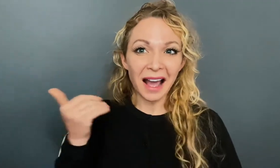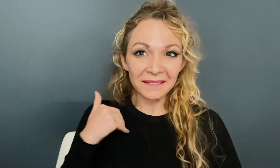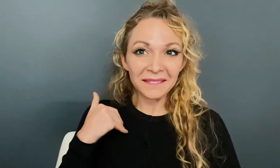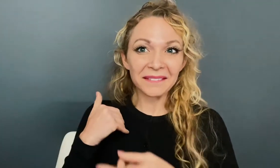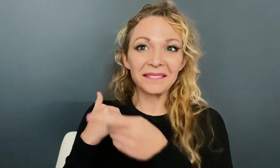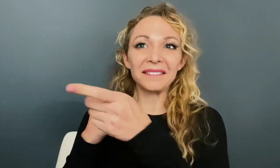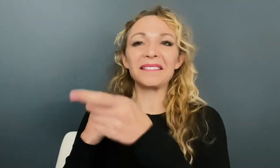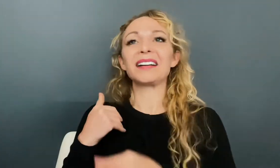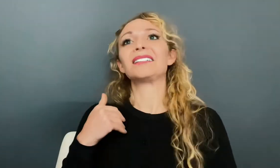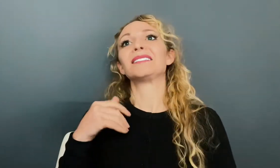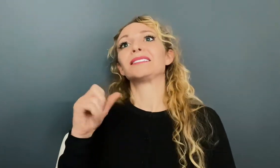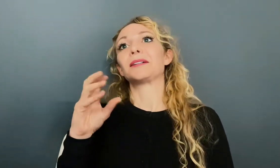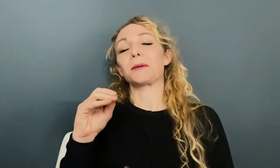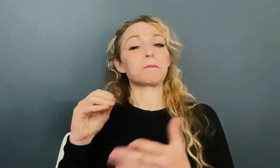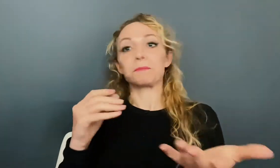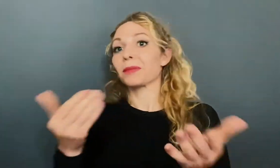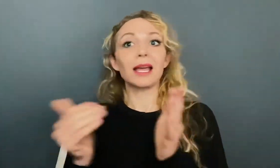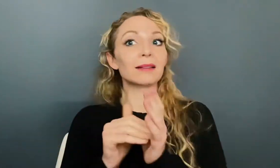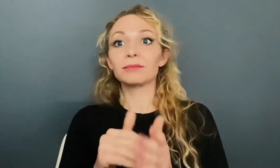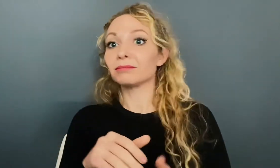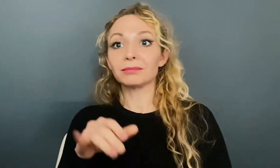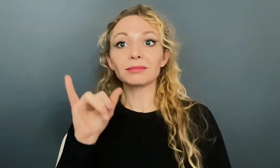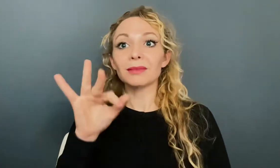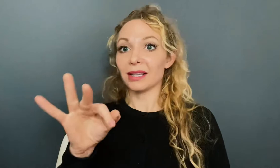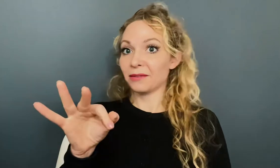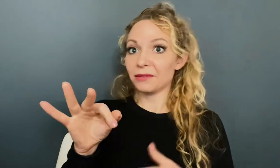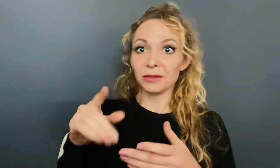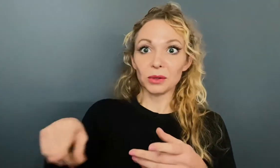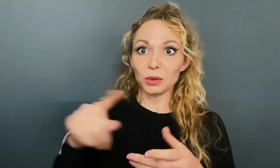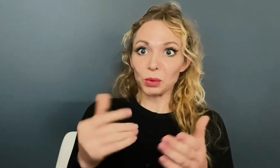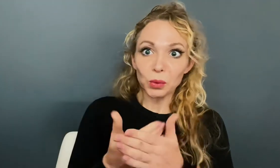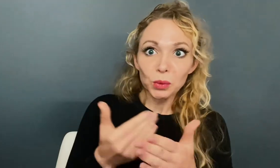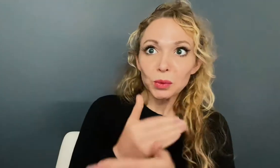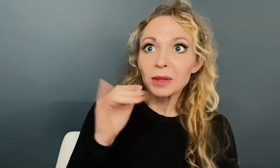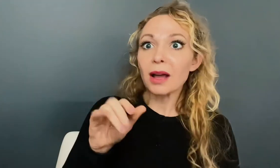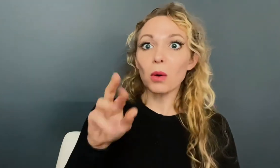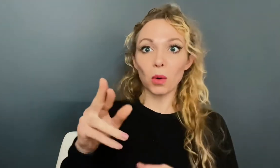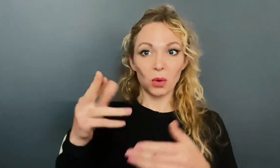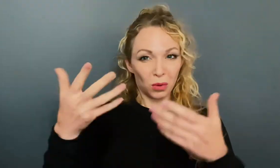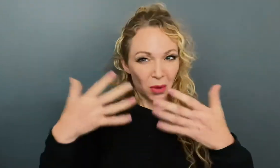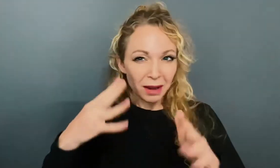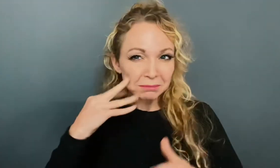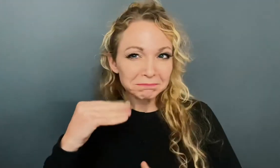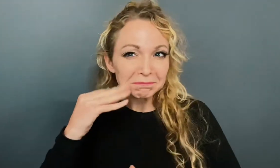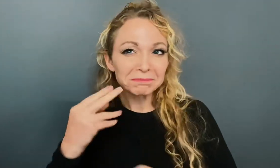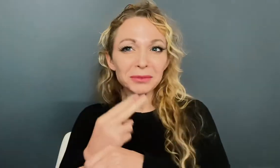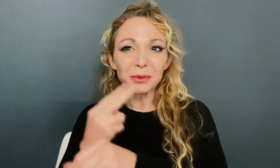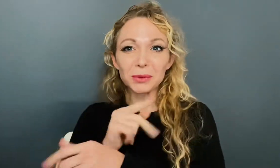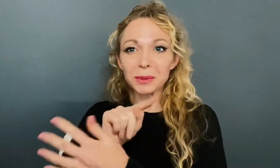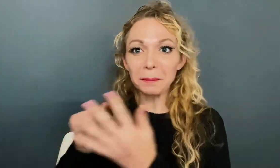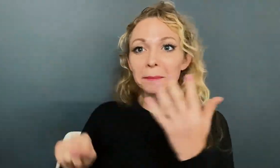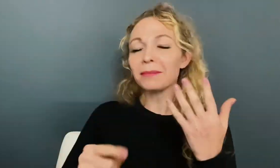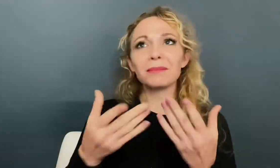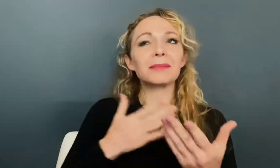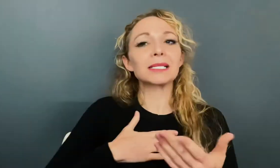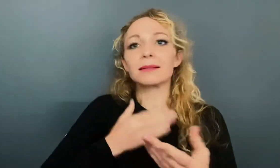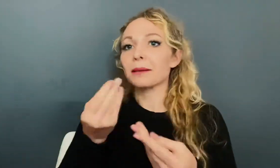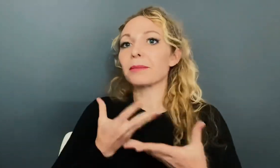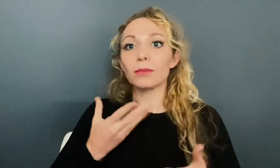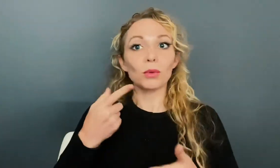So, again if you are new to this list or you have already seen these or used them, please let me know